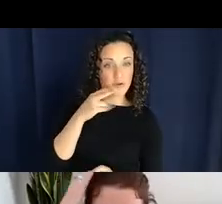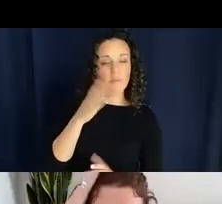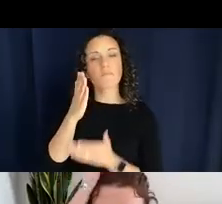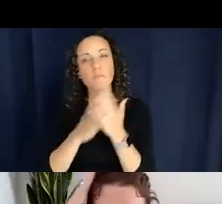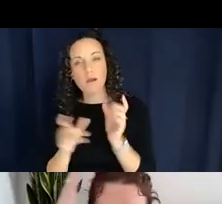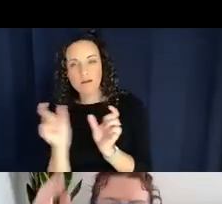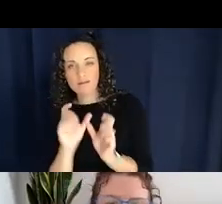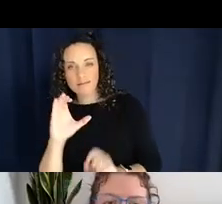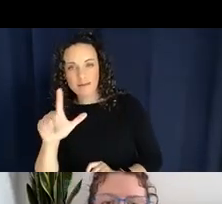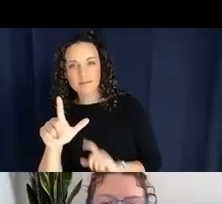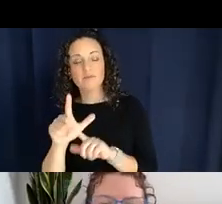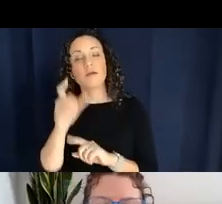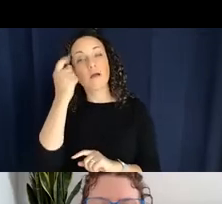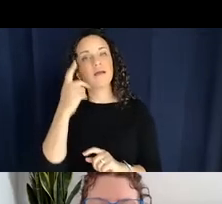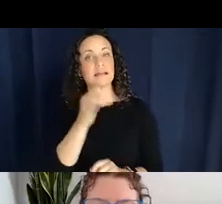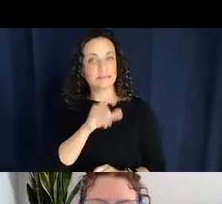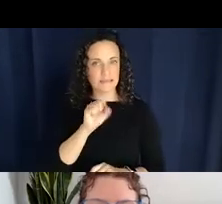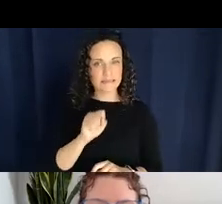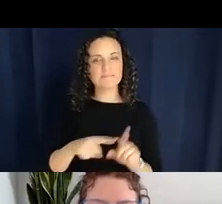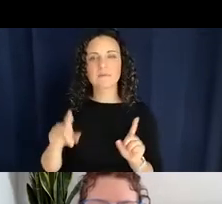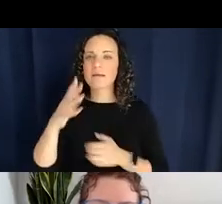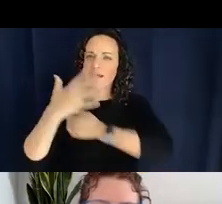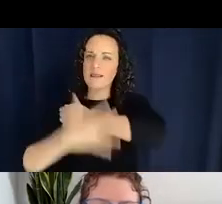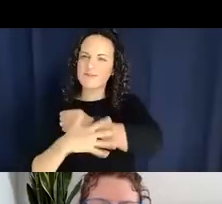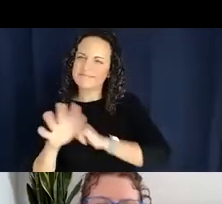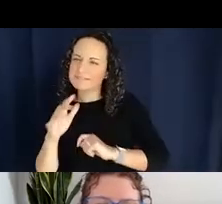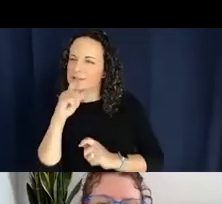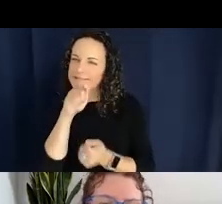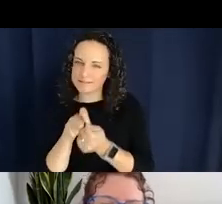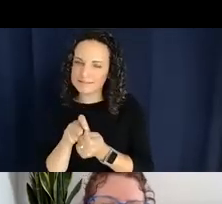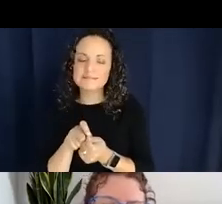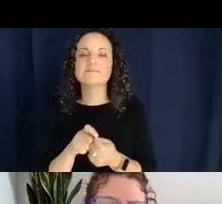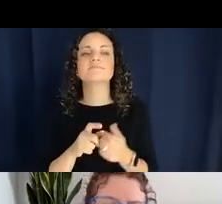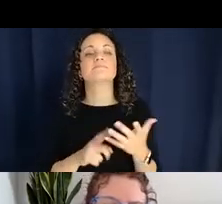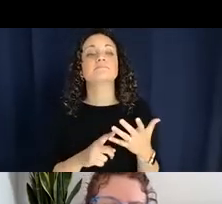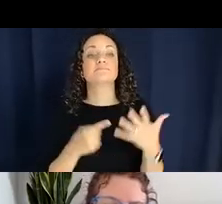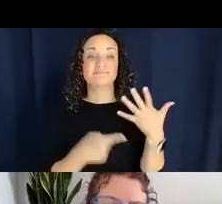how it works in Navajo. And then lastly that these tend to occur in constructions which